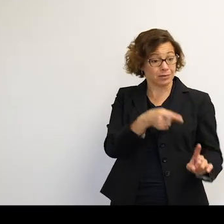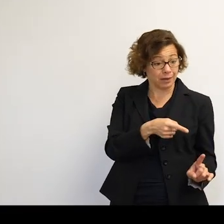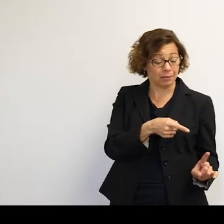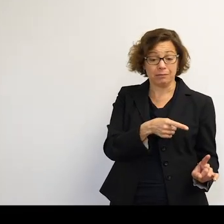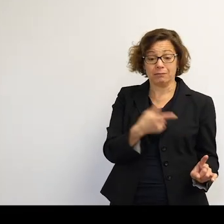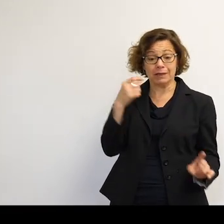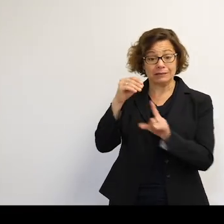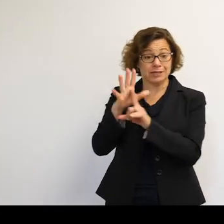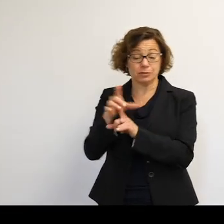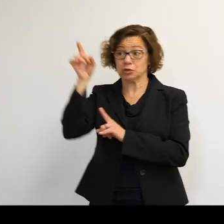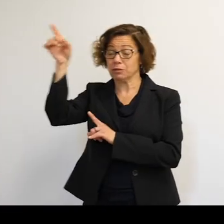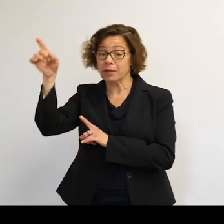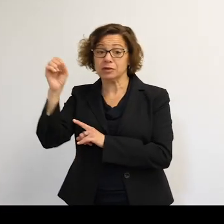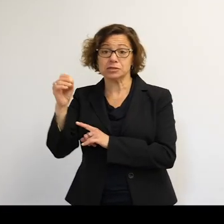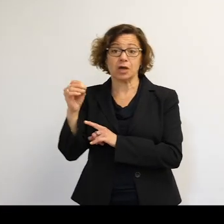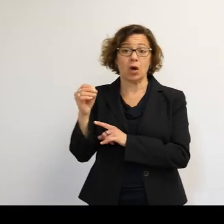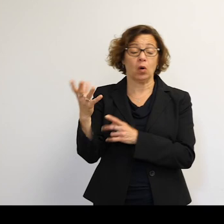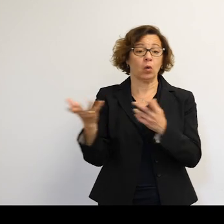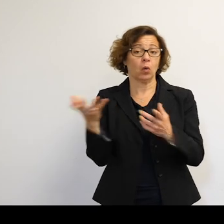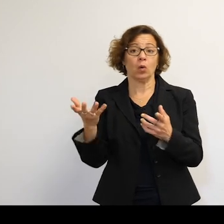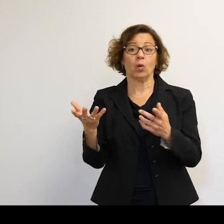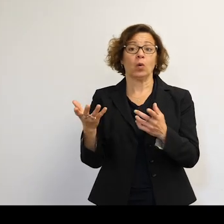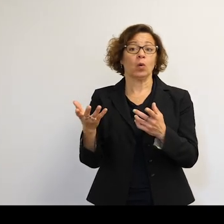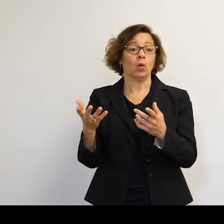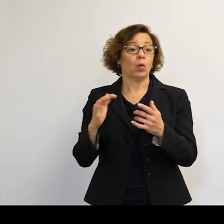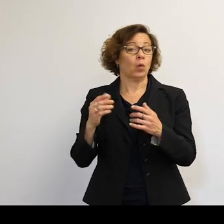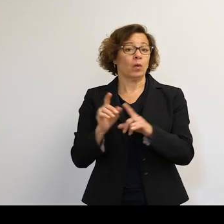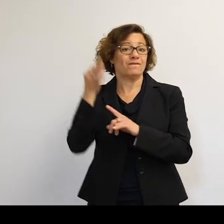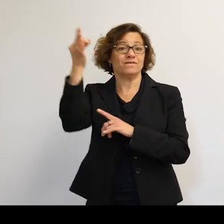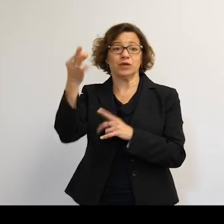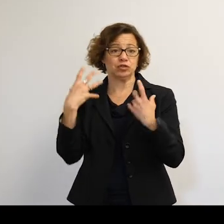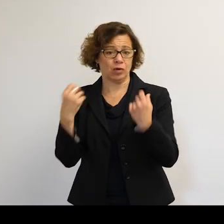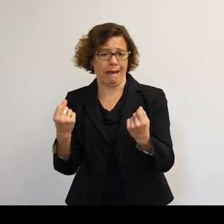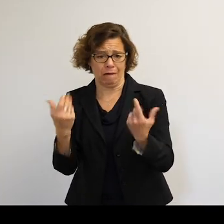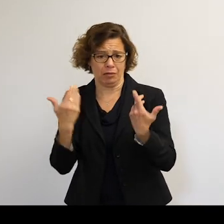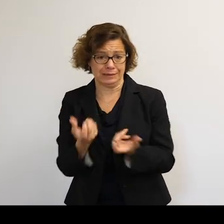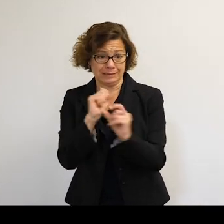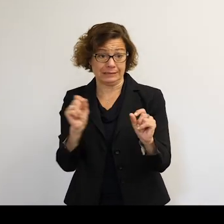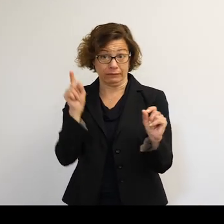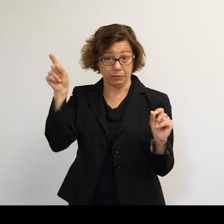happening with the cam satellites with the students? All of it? It's a little too much.